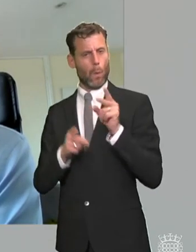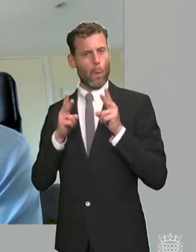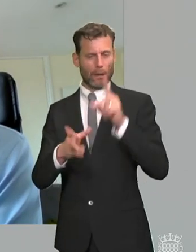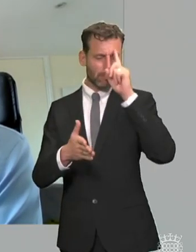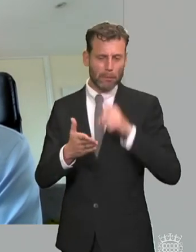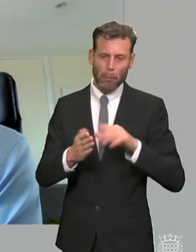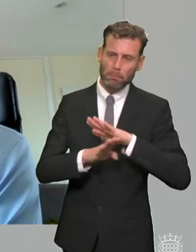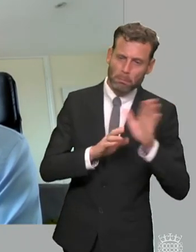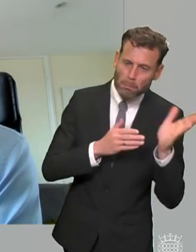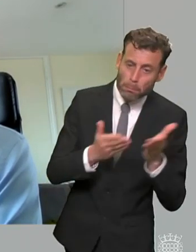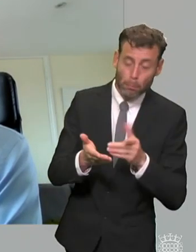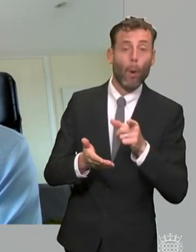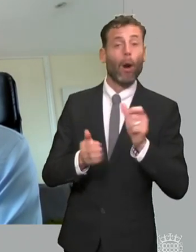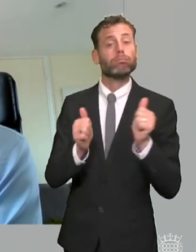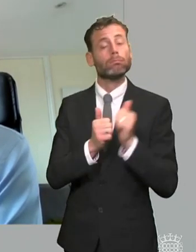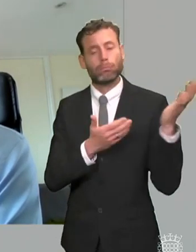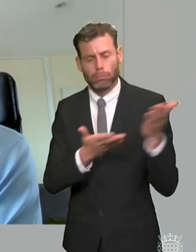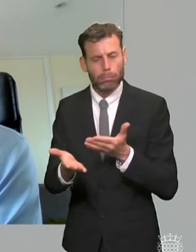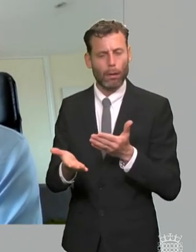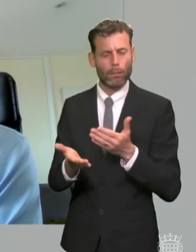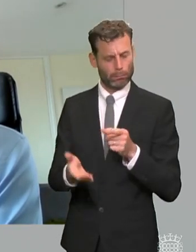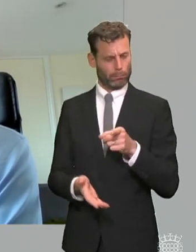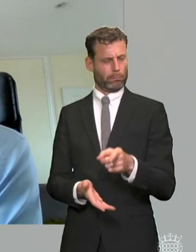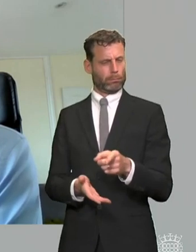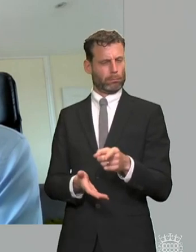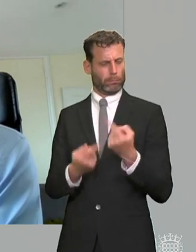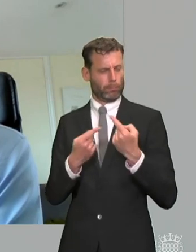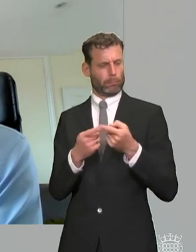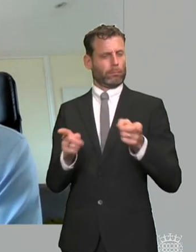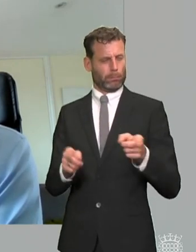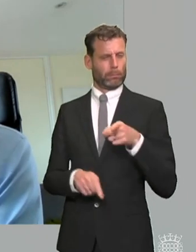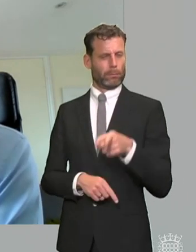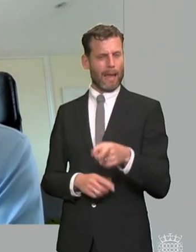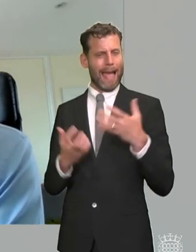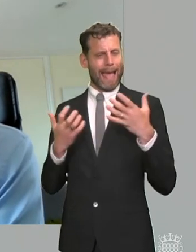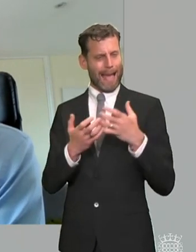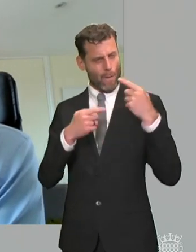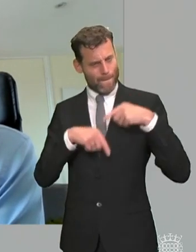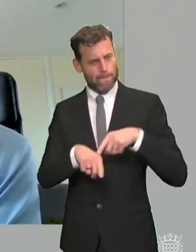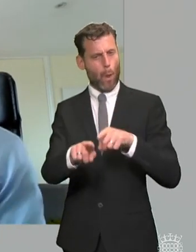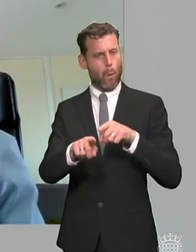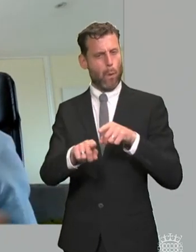and and children's and families needs aren't met how do we then actually fix that problem and